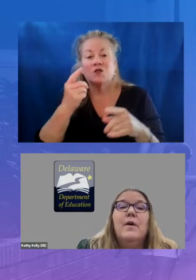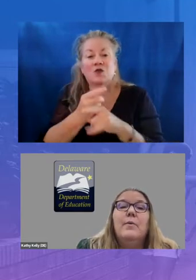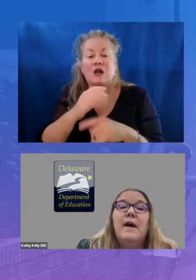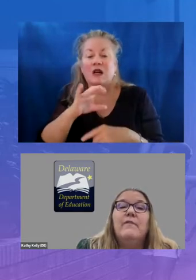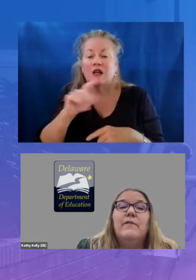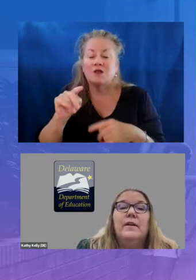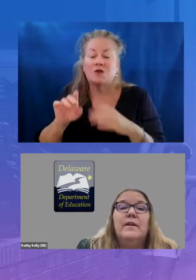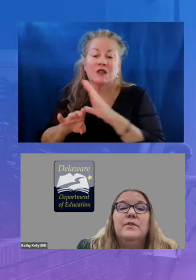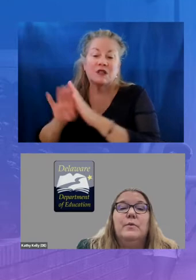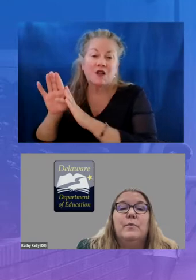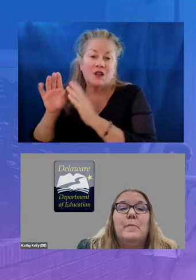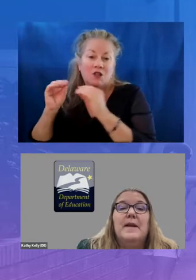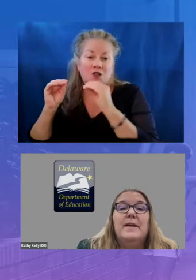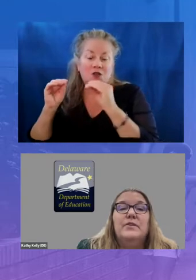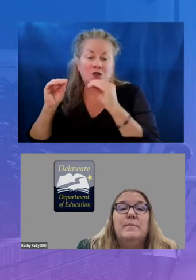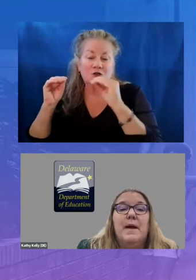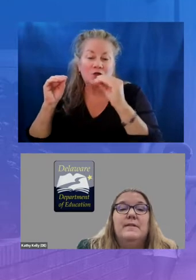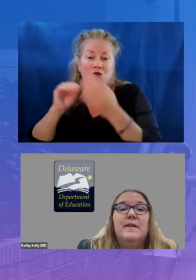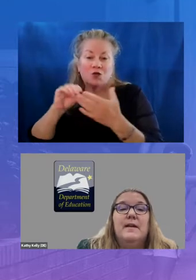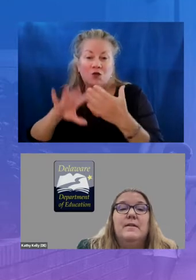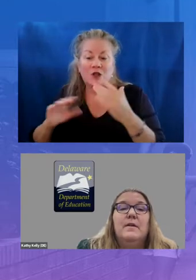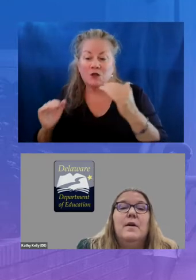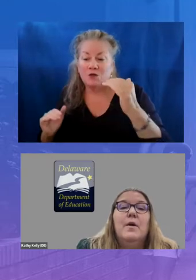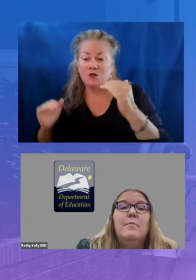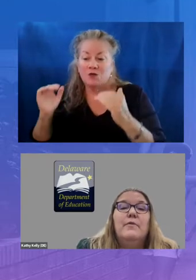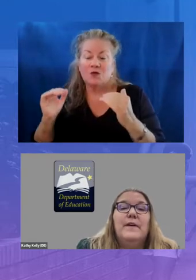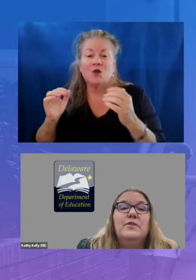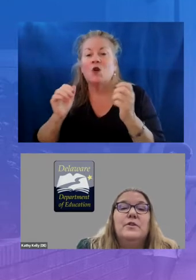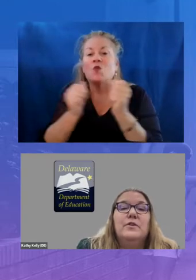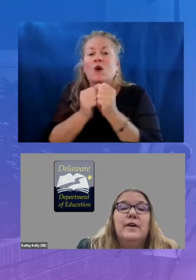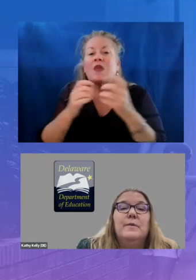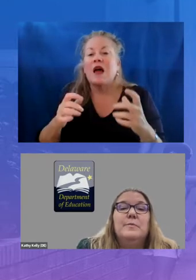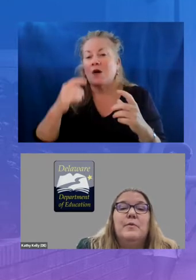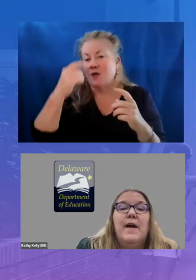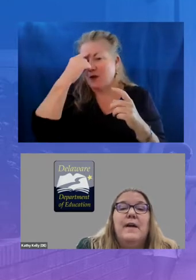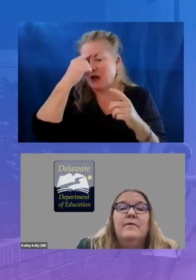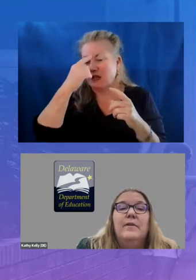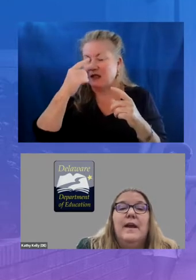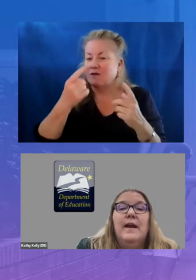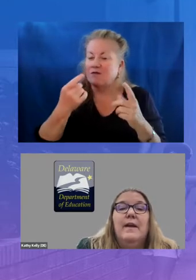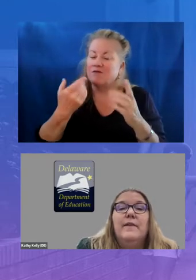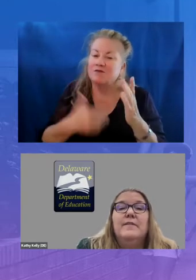without falling into a remediation mindset professional learning was provided for k to five